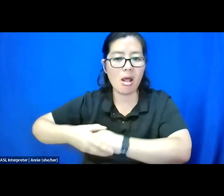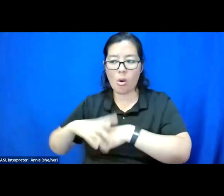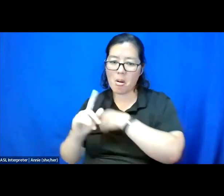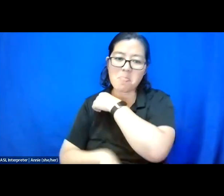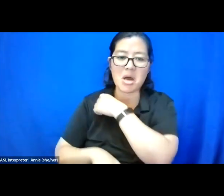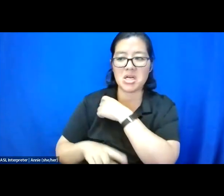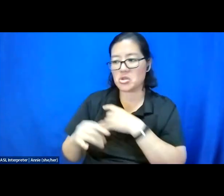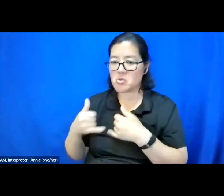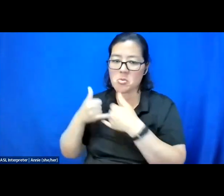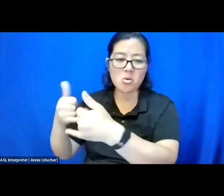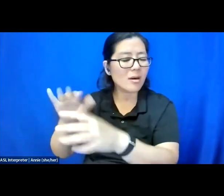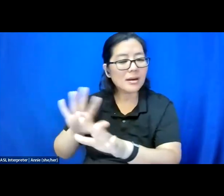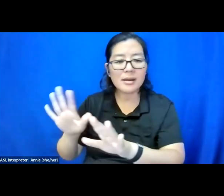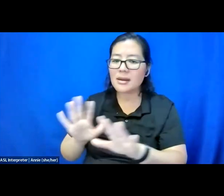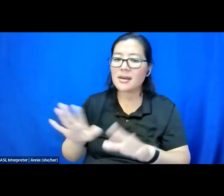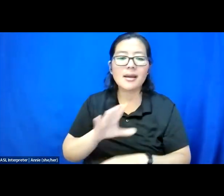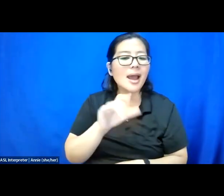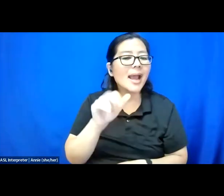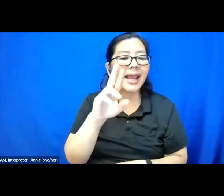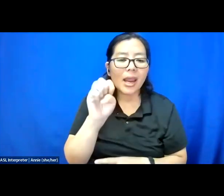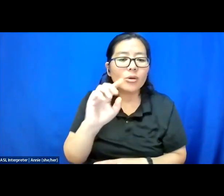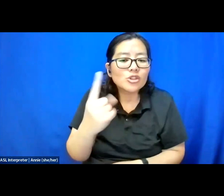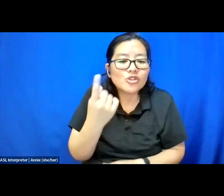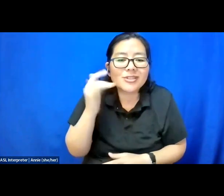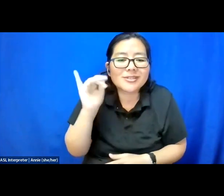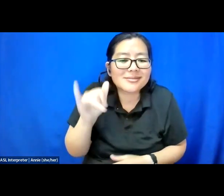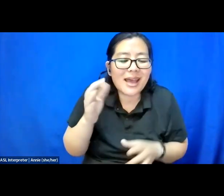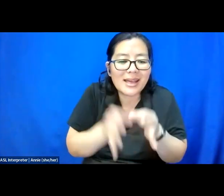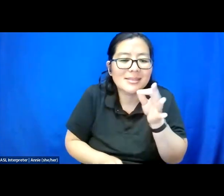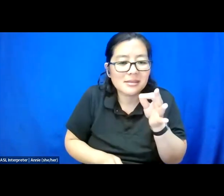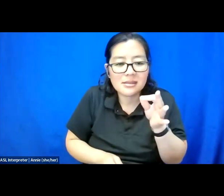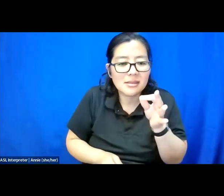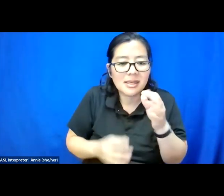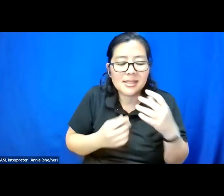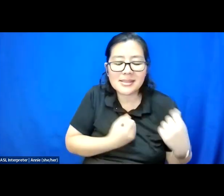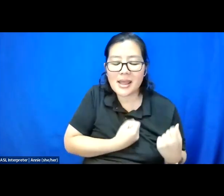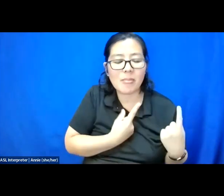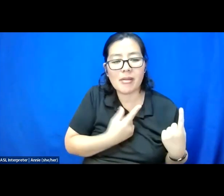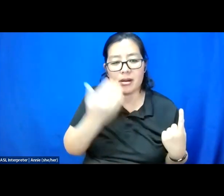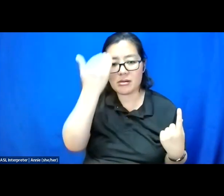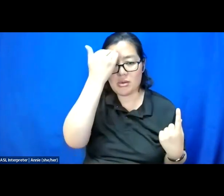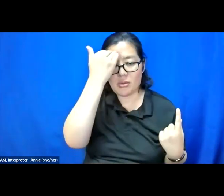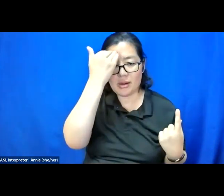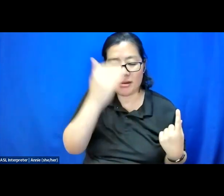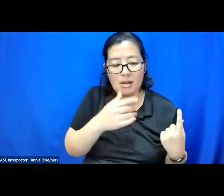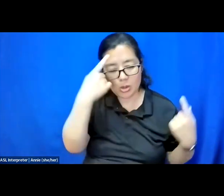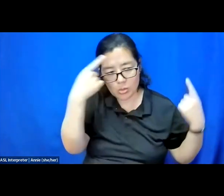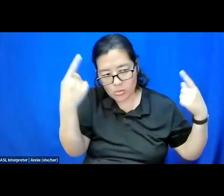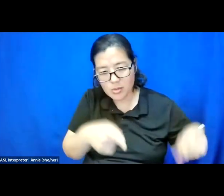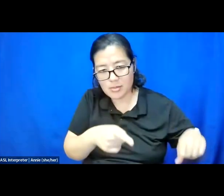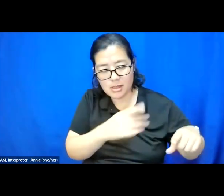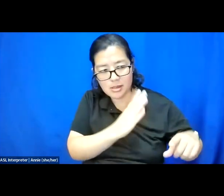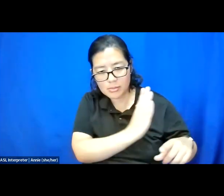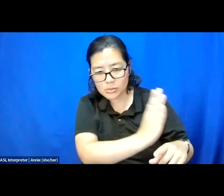Care is just that an empathetic knowing and agreement between two people